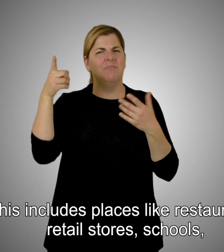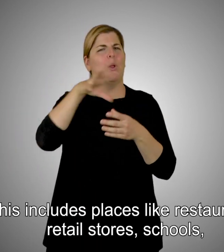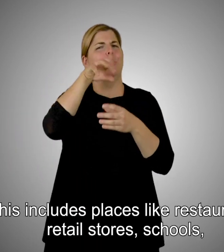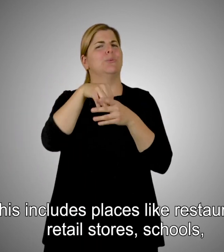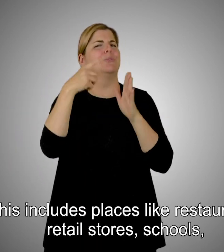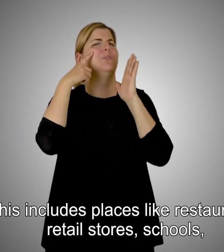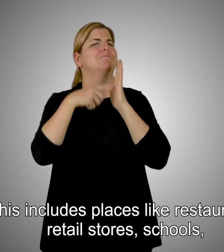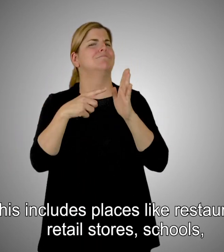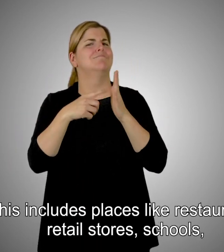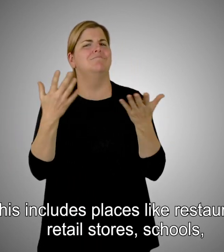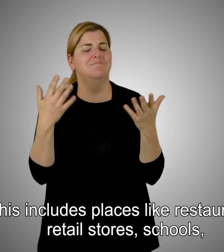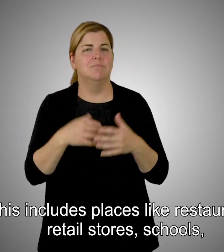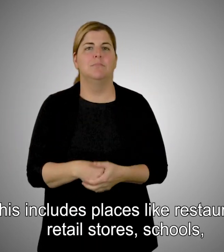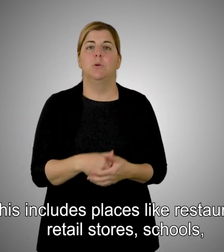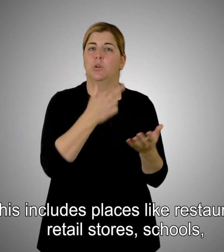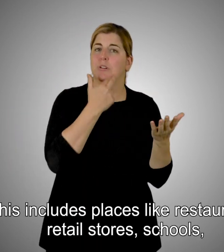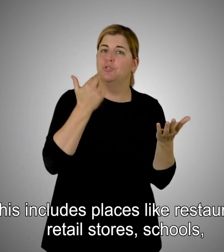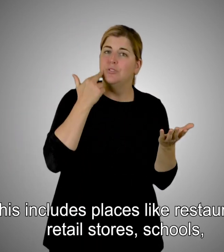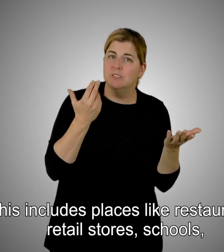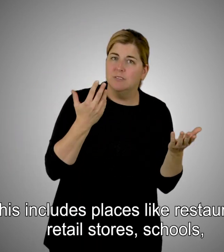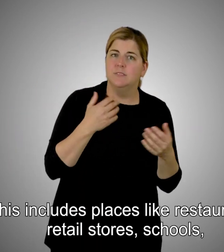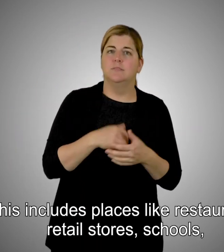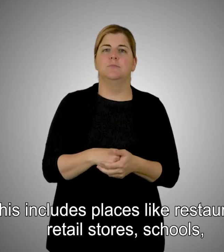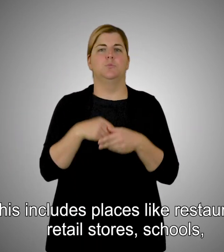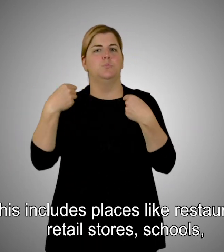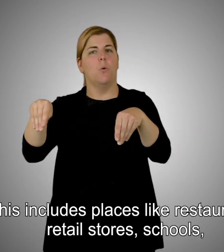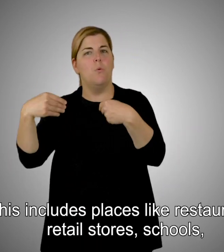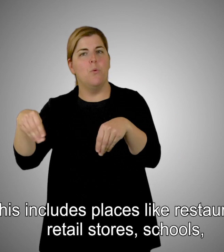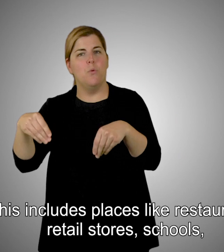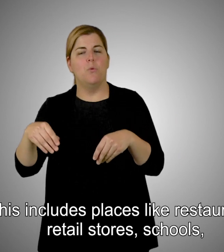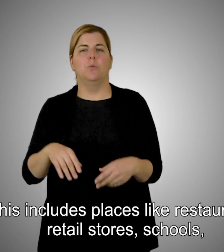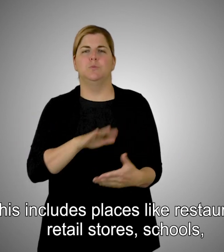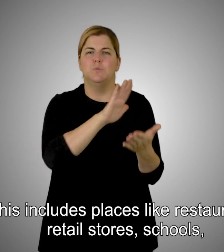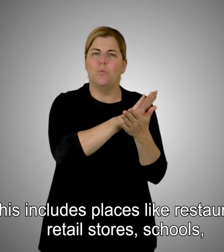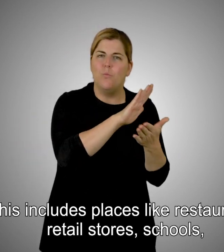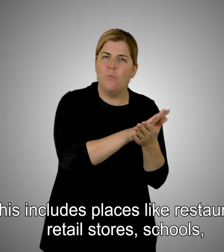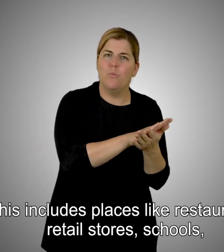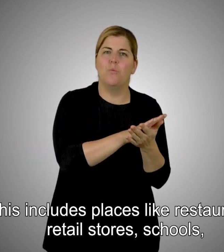This includes places like restaurants, retail stores, schools,